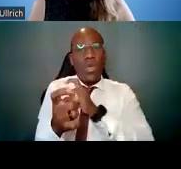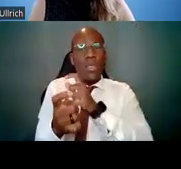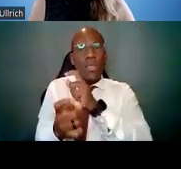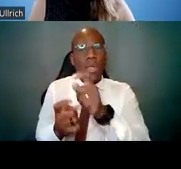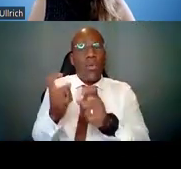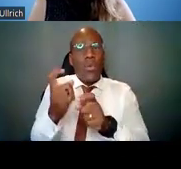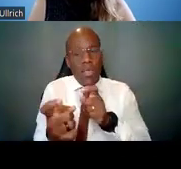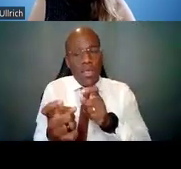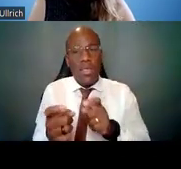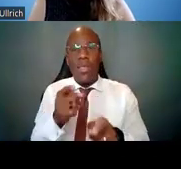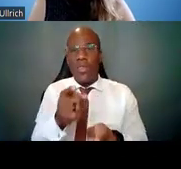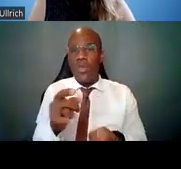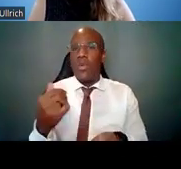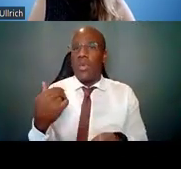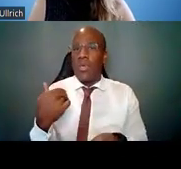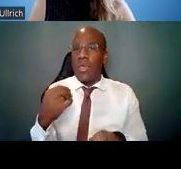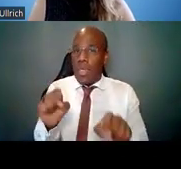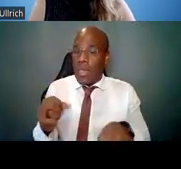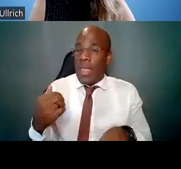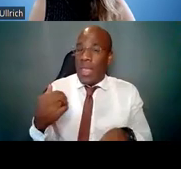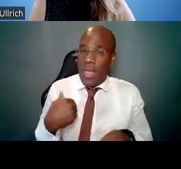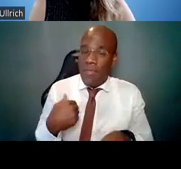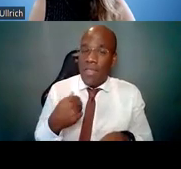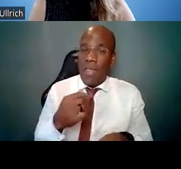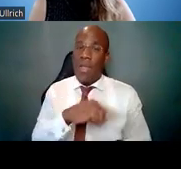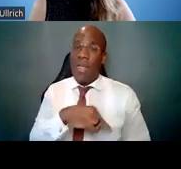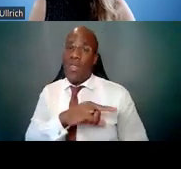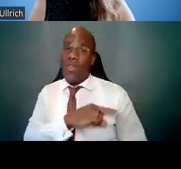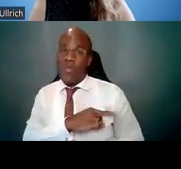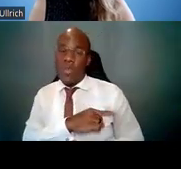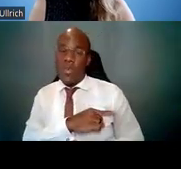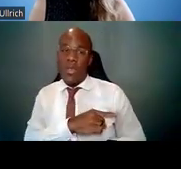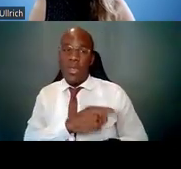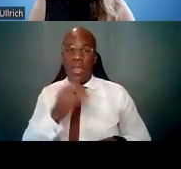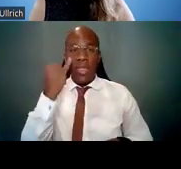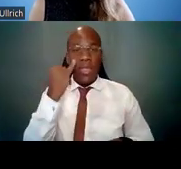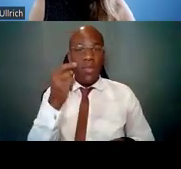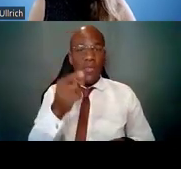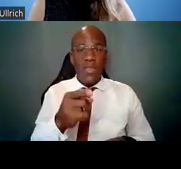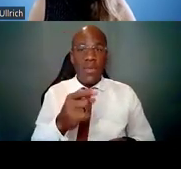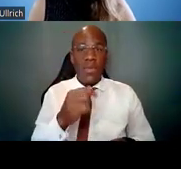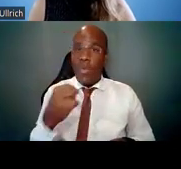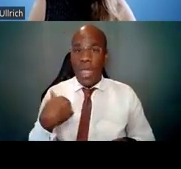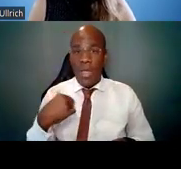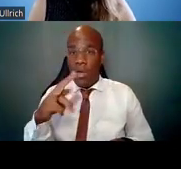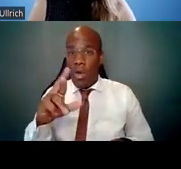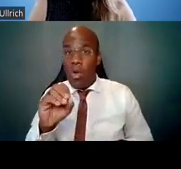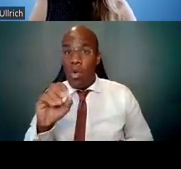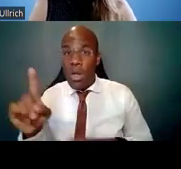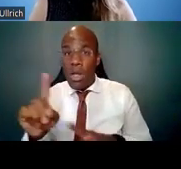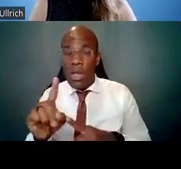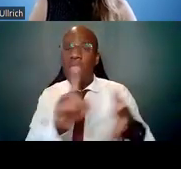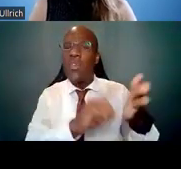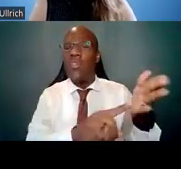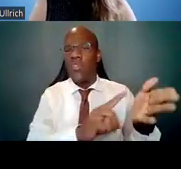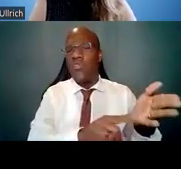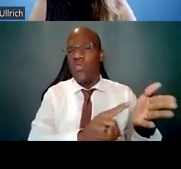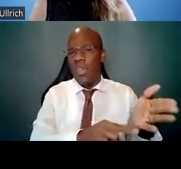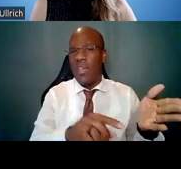So check the FOA if you don't necessarily have an R01, and the mentor will put in an application